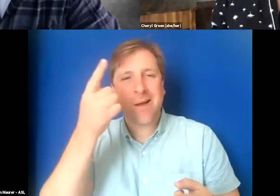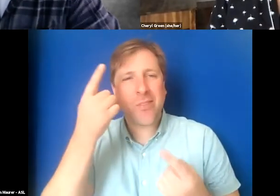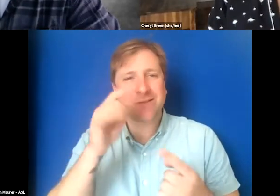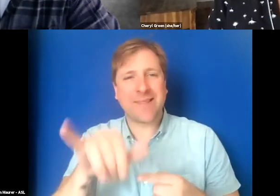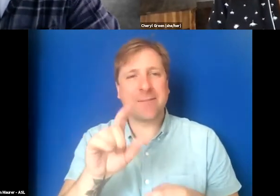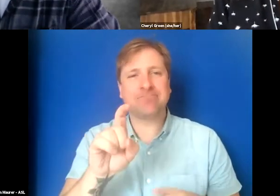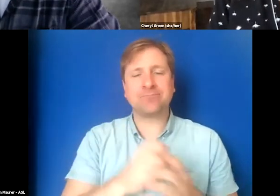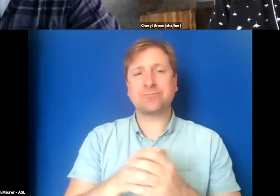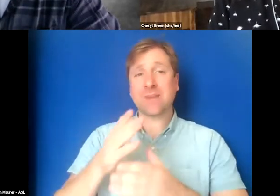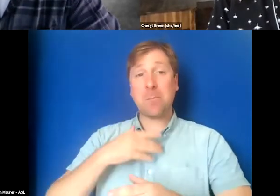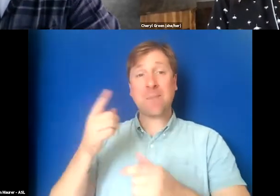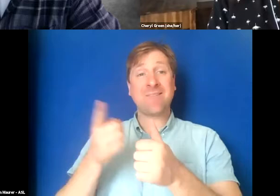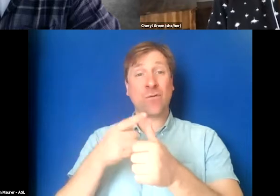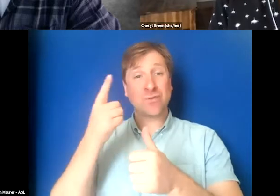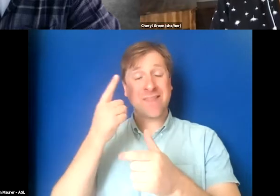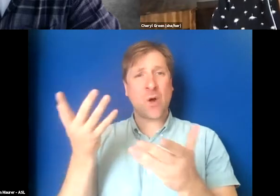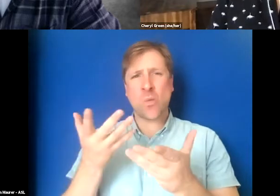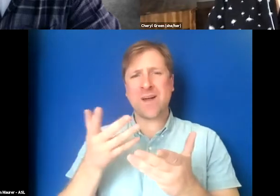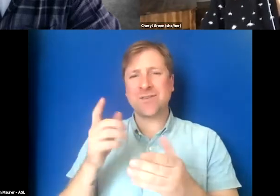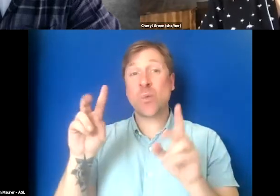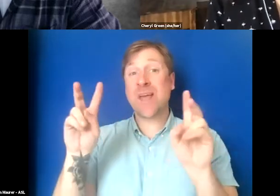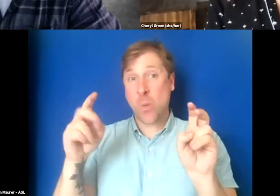My first thought, and you can quote me on this.